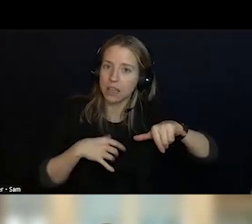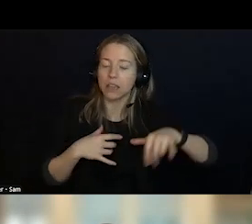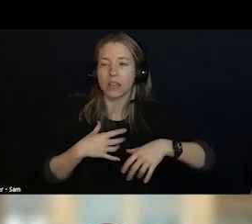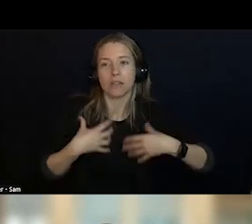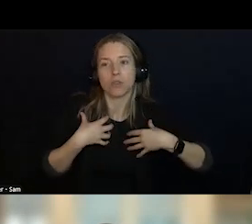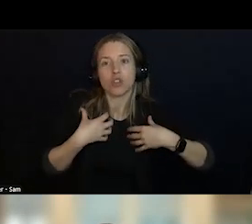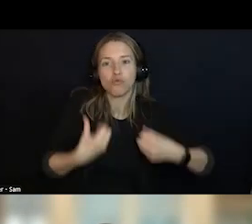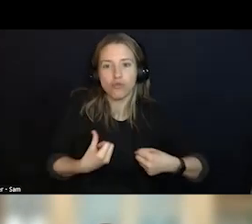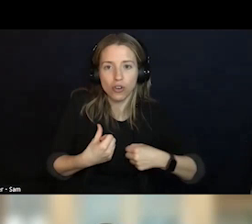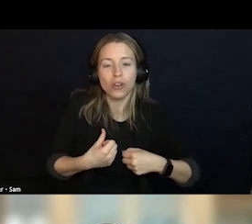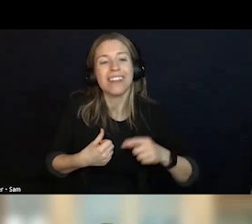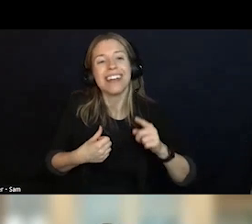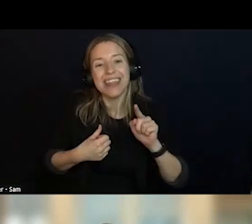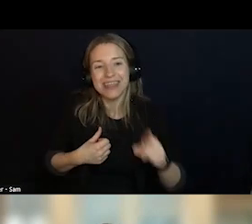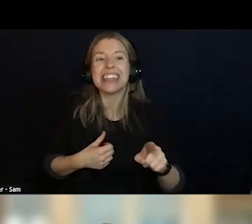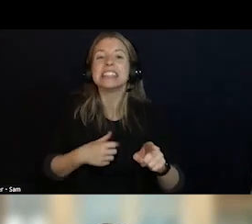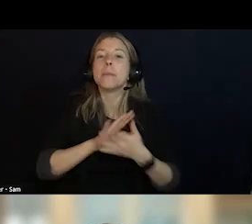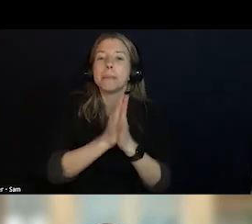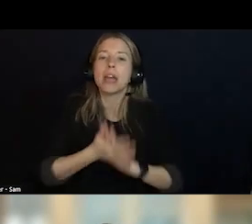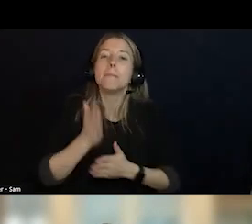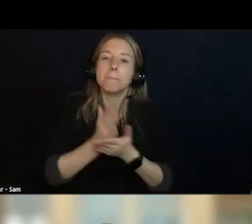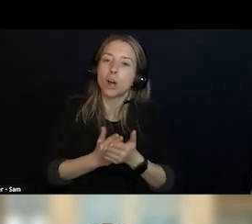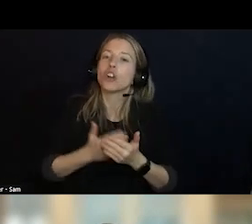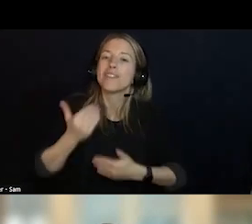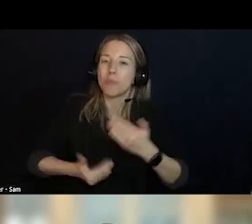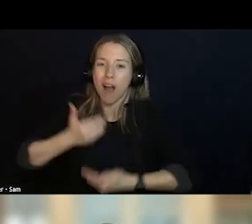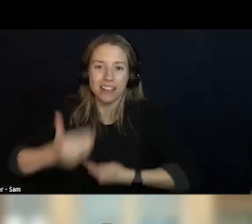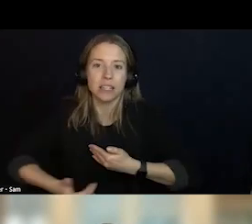BECAUSE IT IS FUNCTIONING WITH THE SAMHSA GUIDELINES.